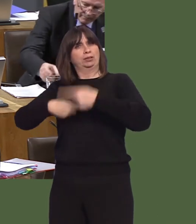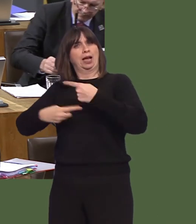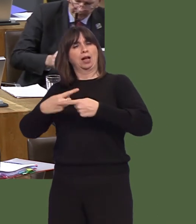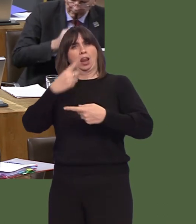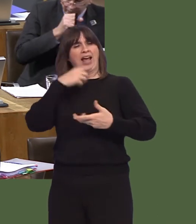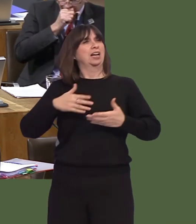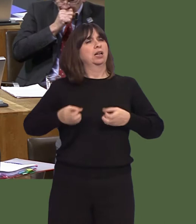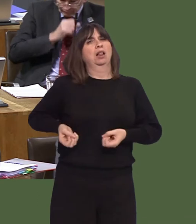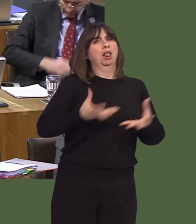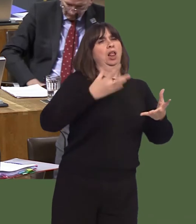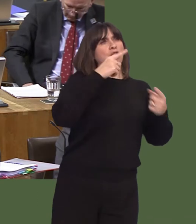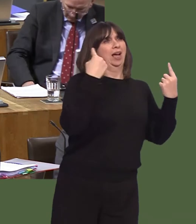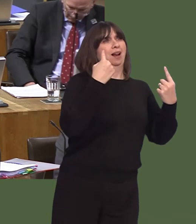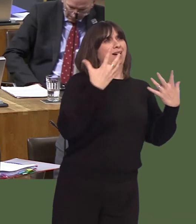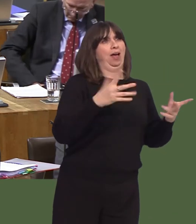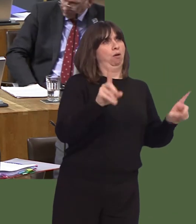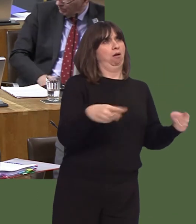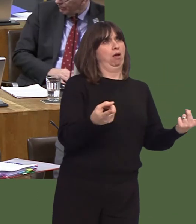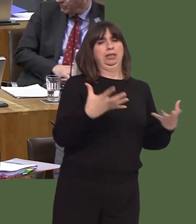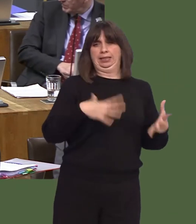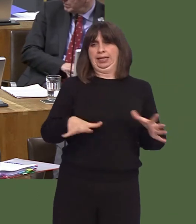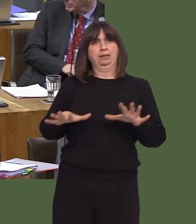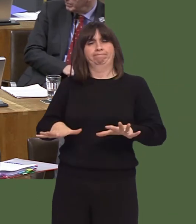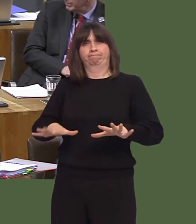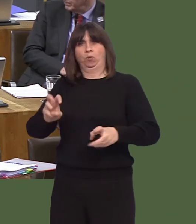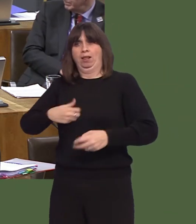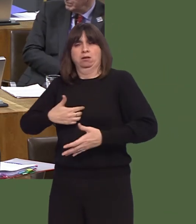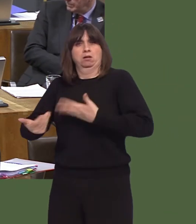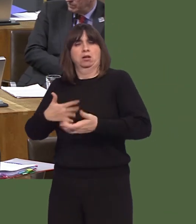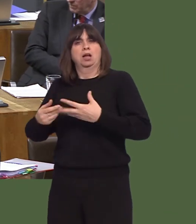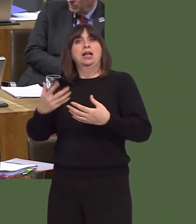In addition, we are working to get even higher quality and to increase the take-up of plastic